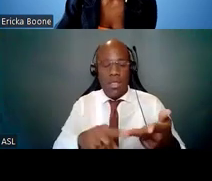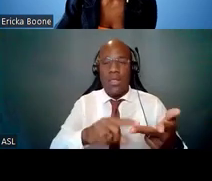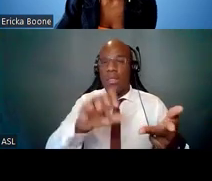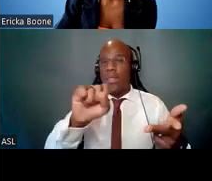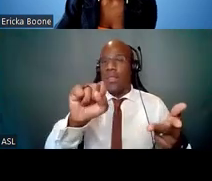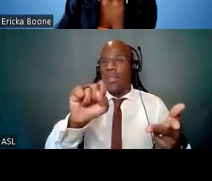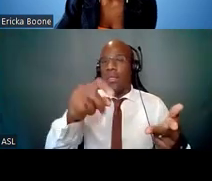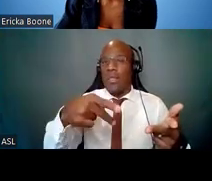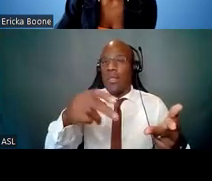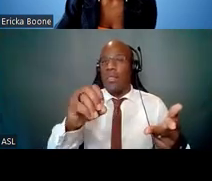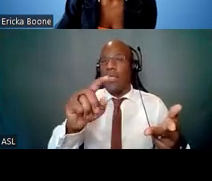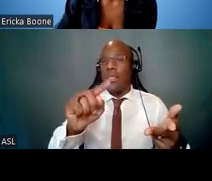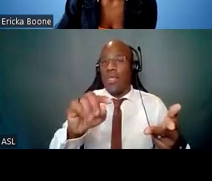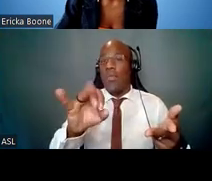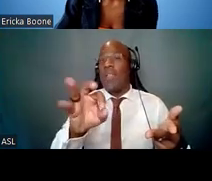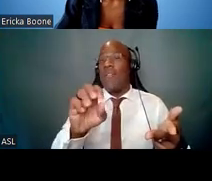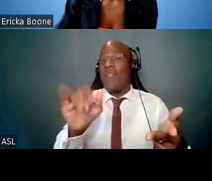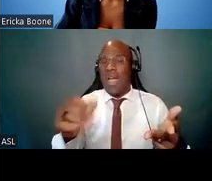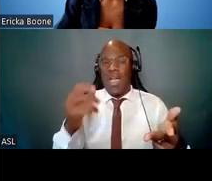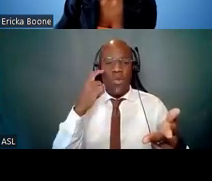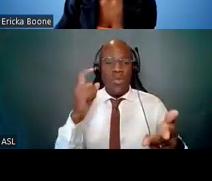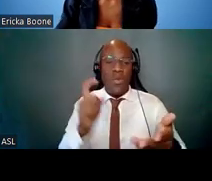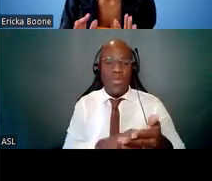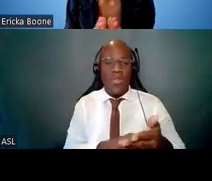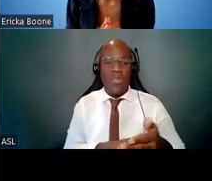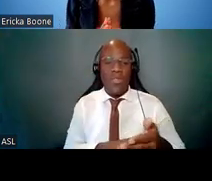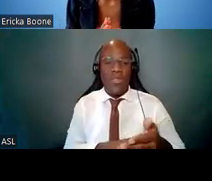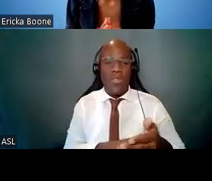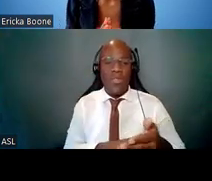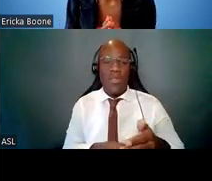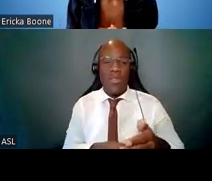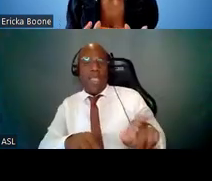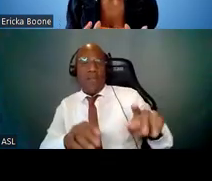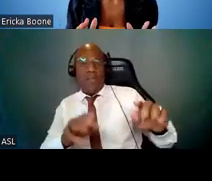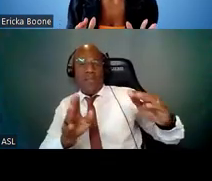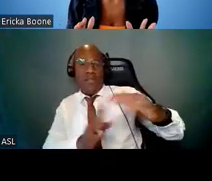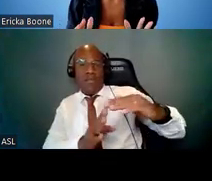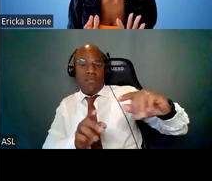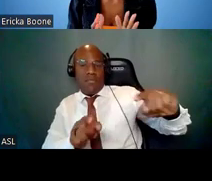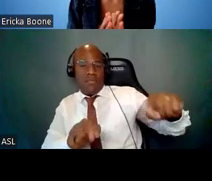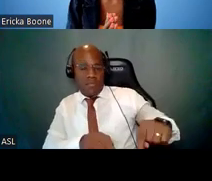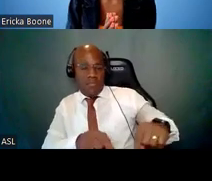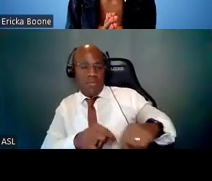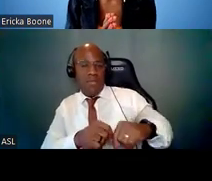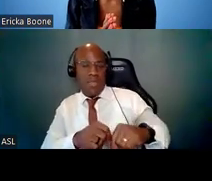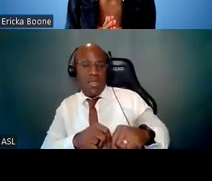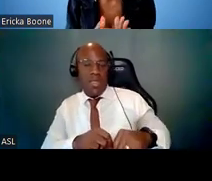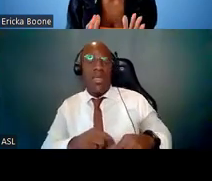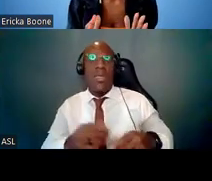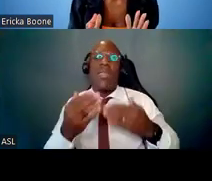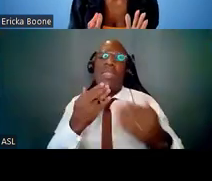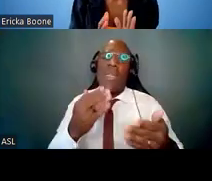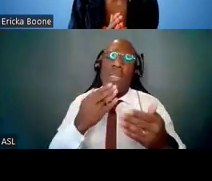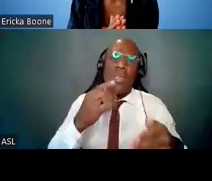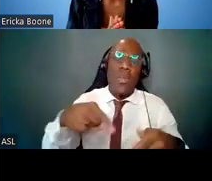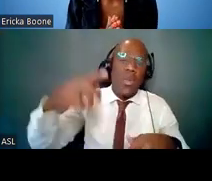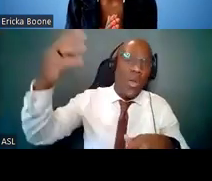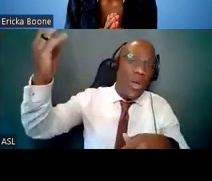And with that, I will say thank you to our presenters, thank you to our moderators.